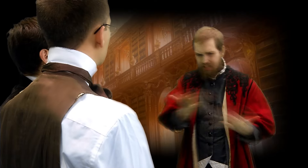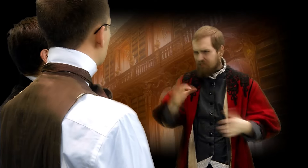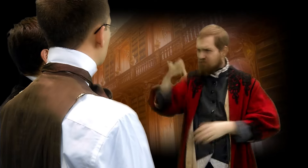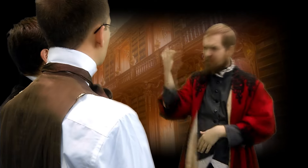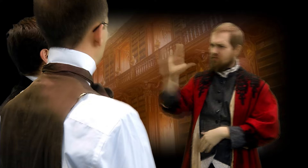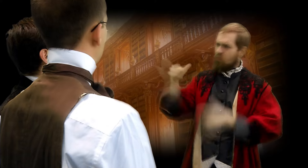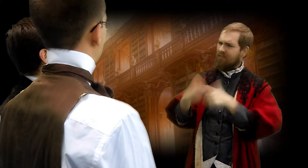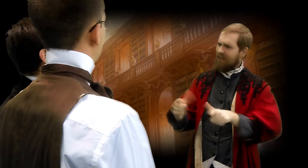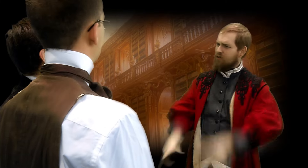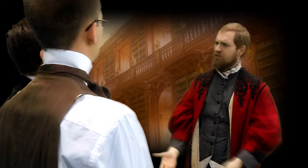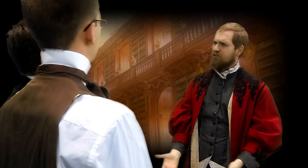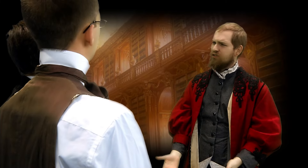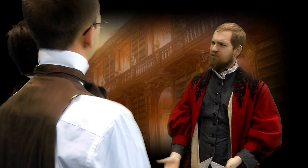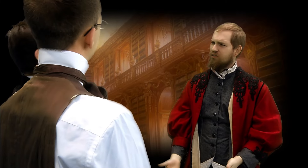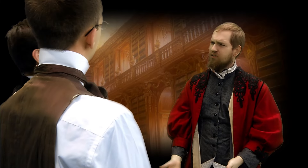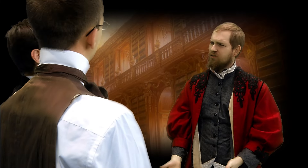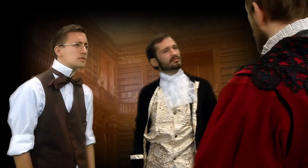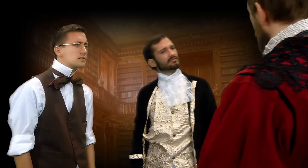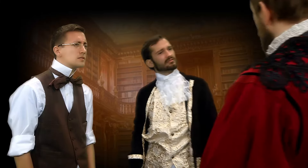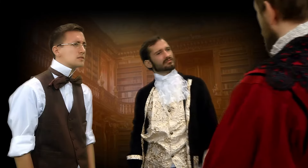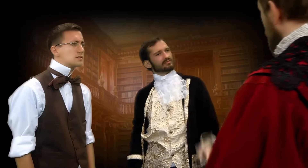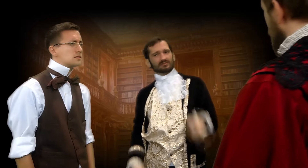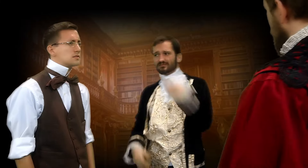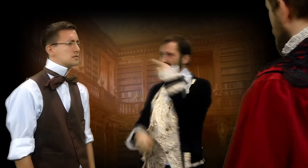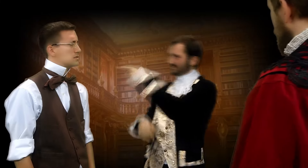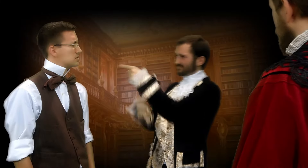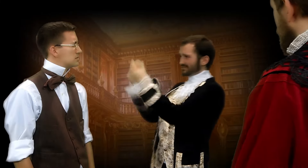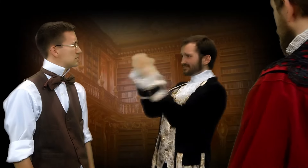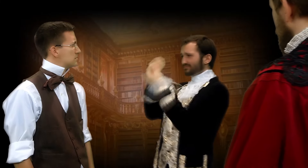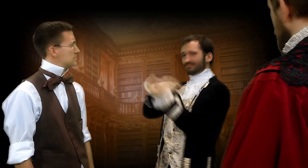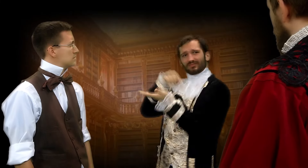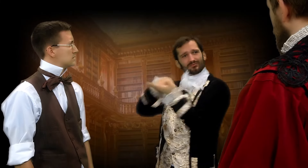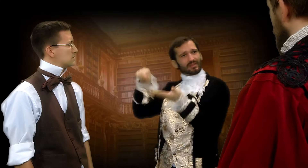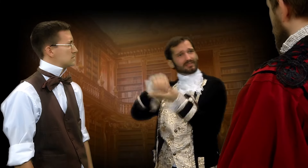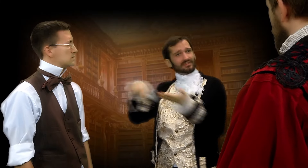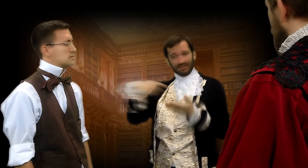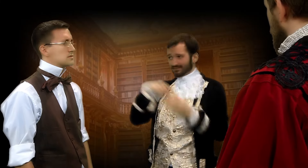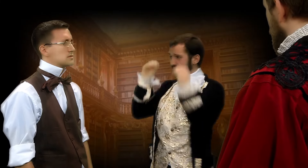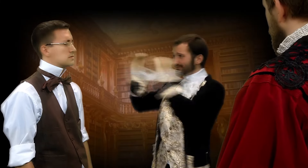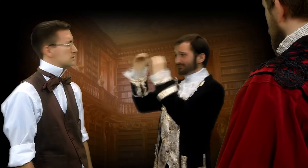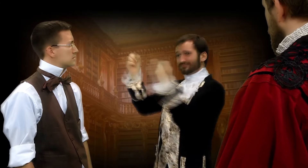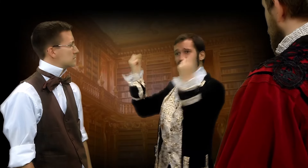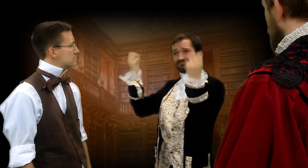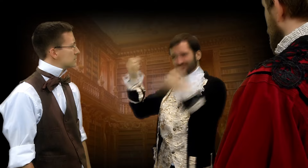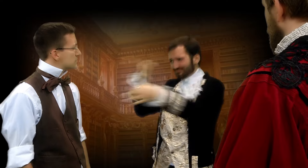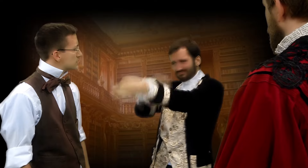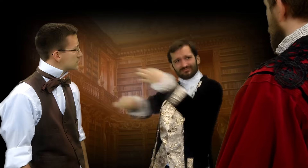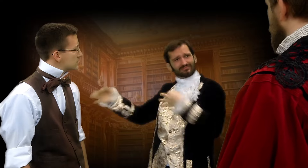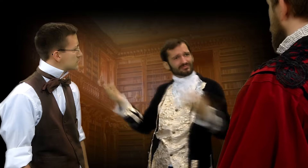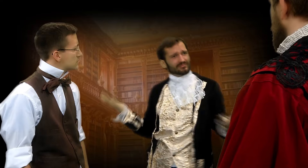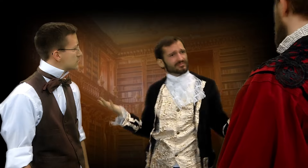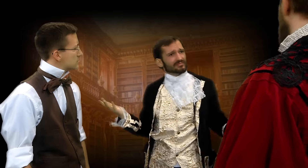You don't know English; French is your language. He will teach me to write English and I will teach him sign language, that's it.